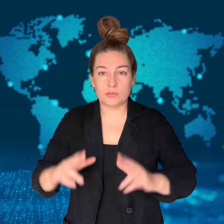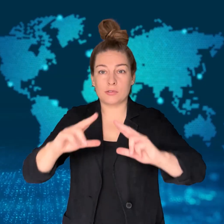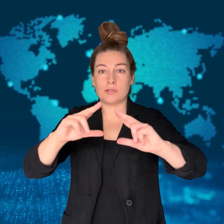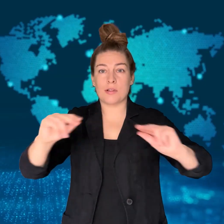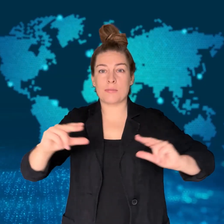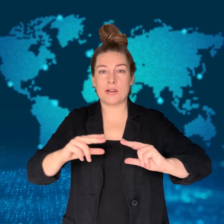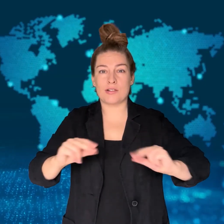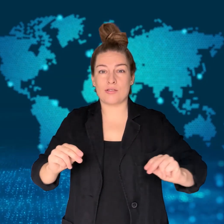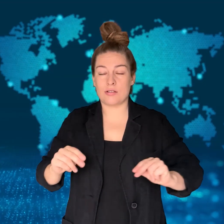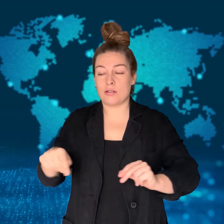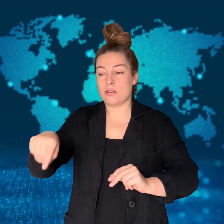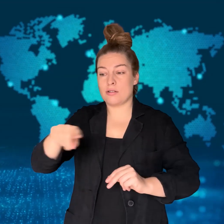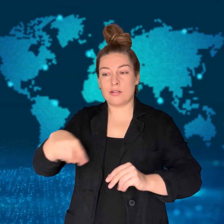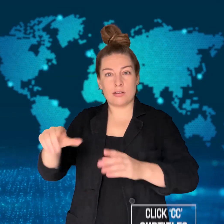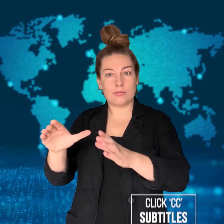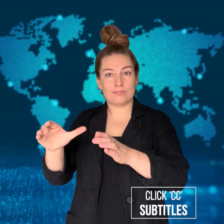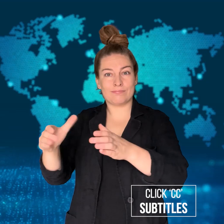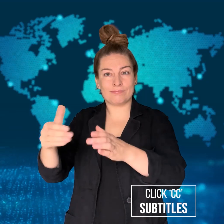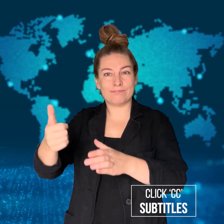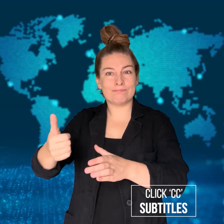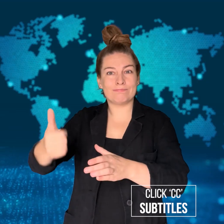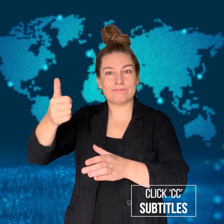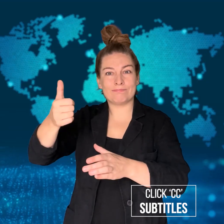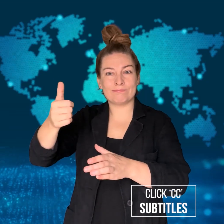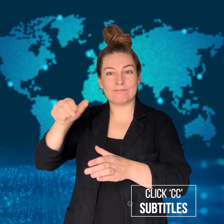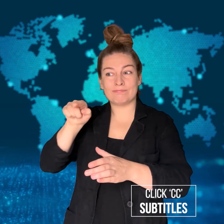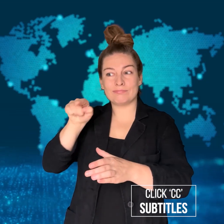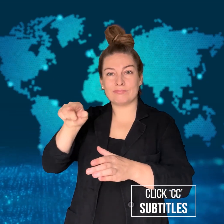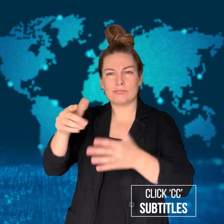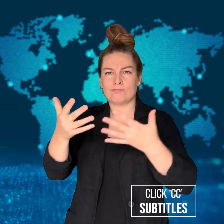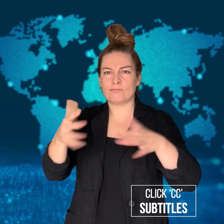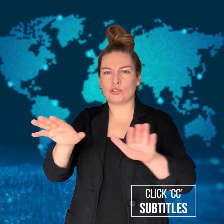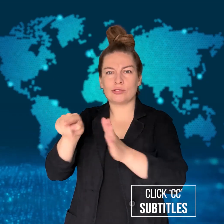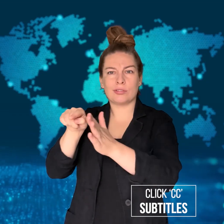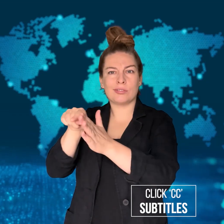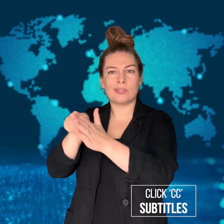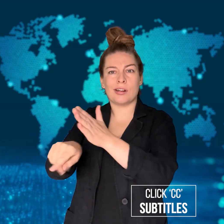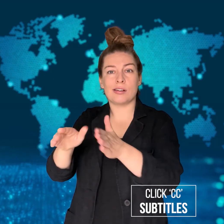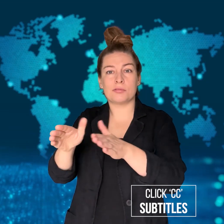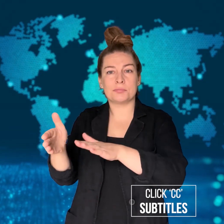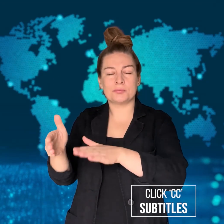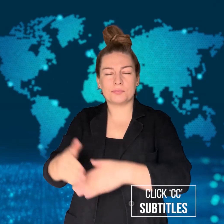Militant leader killed